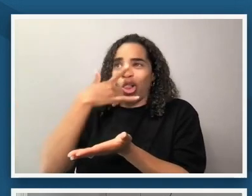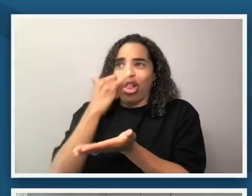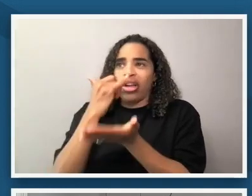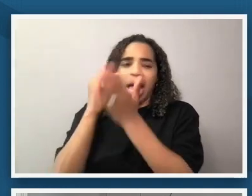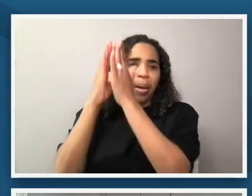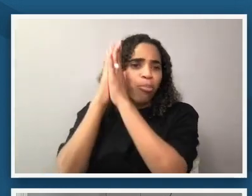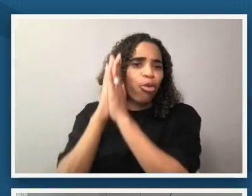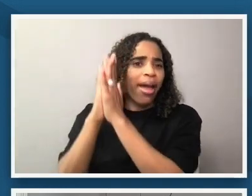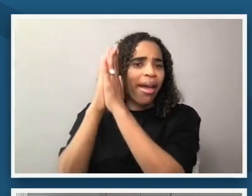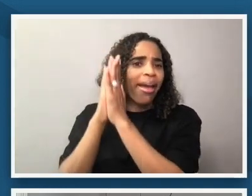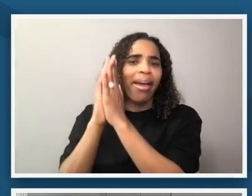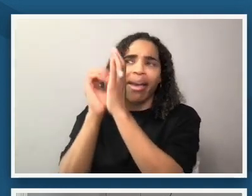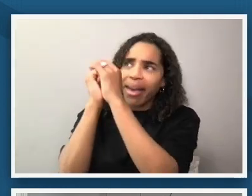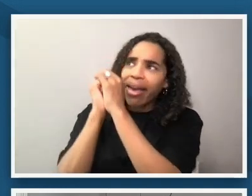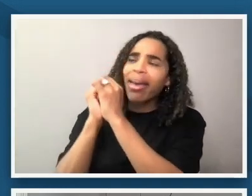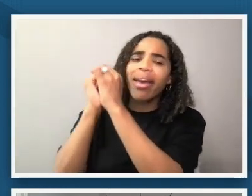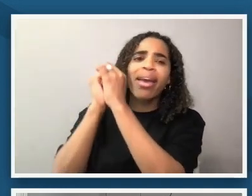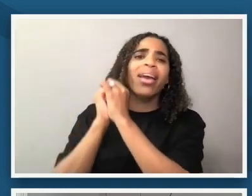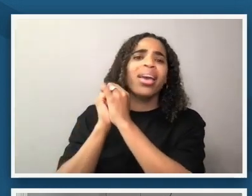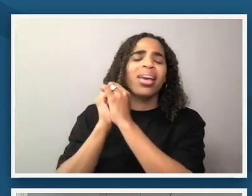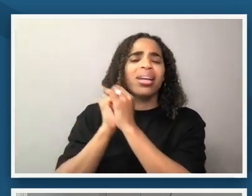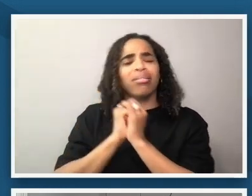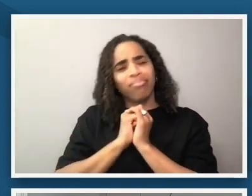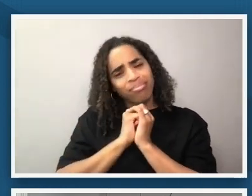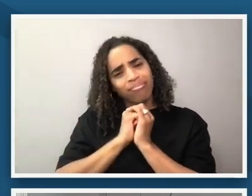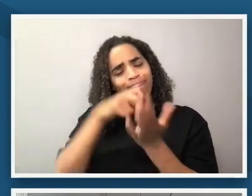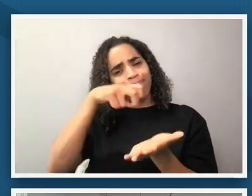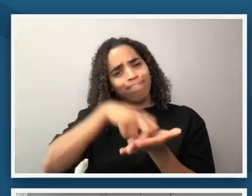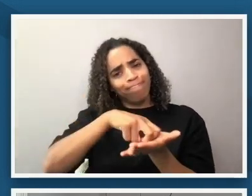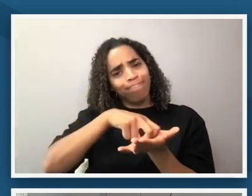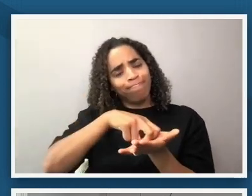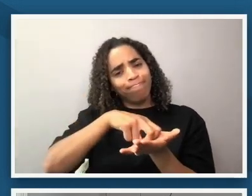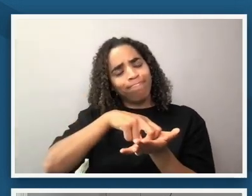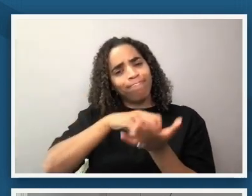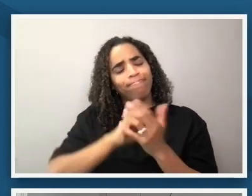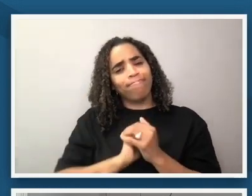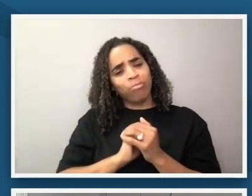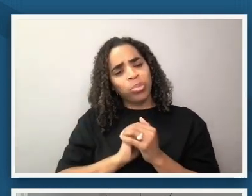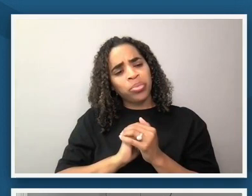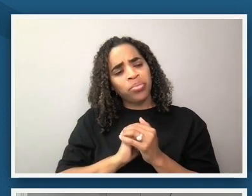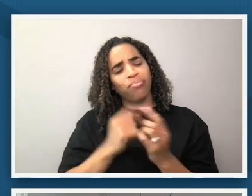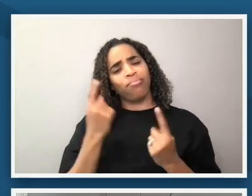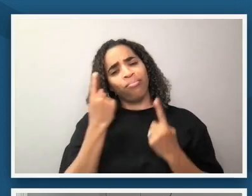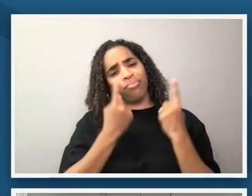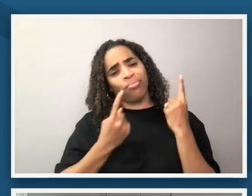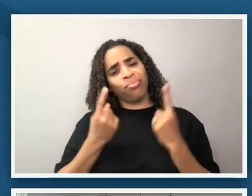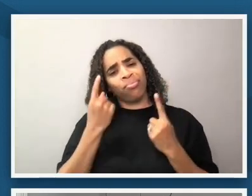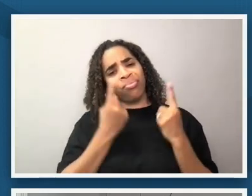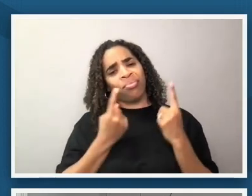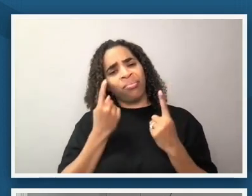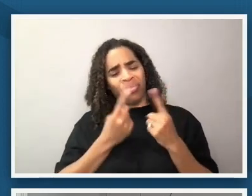um and thinking about what it would be